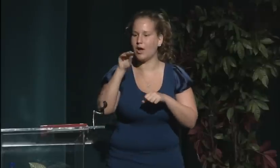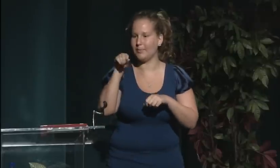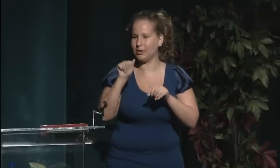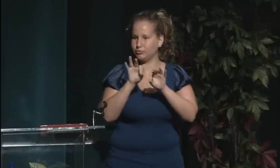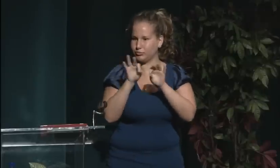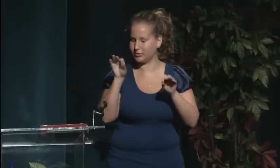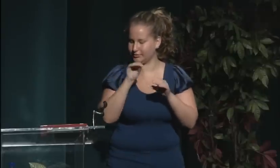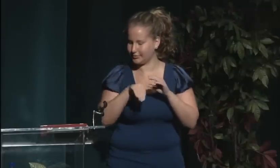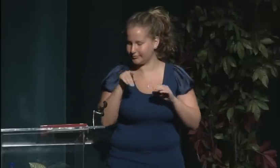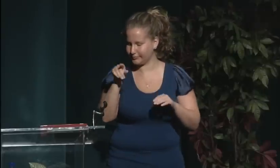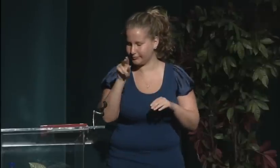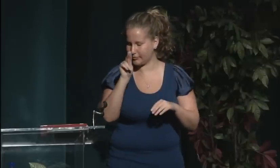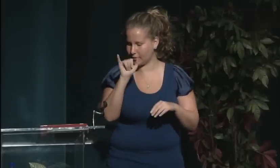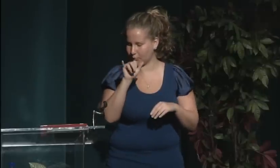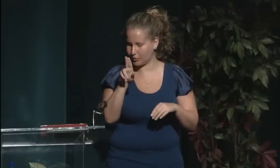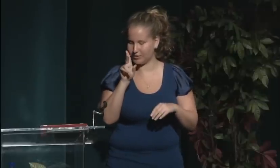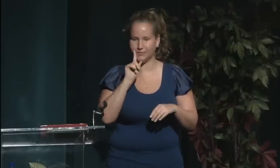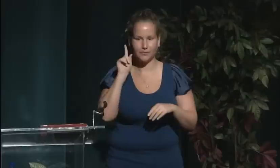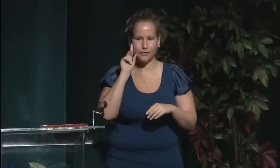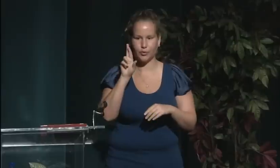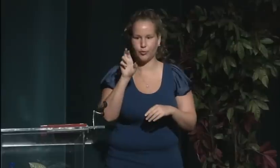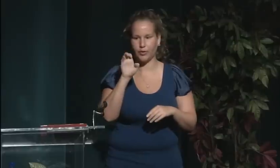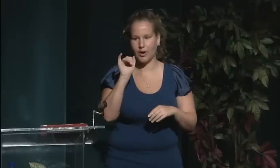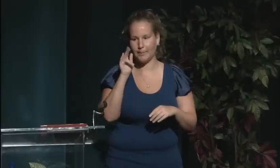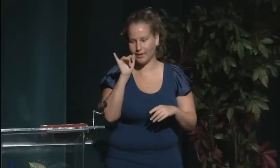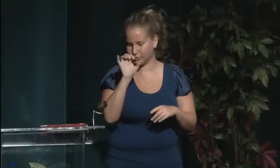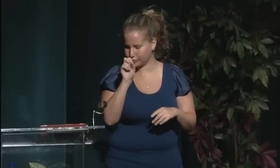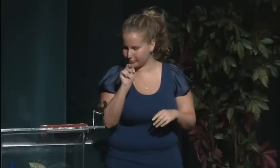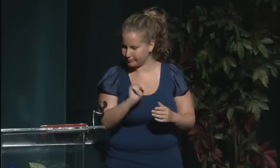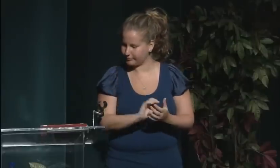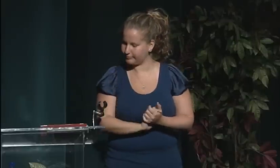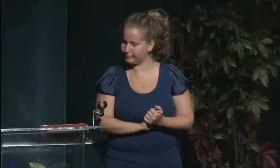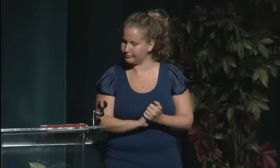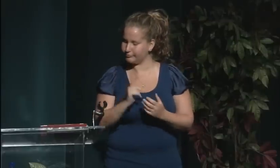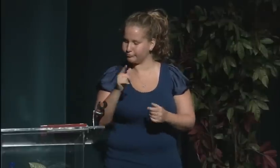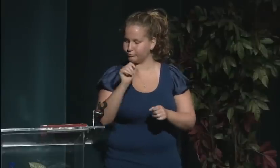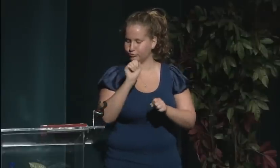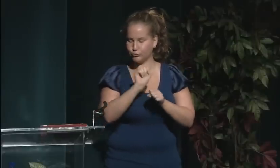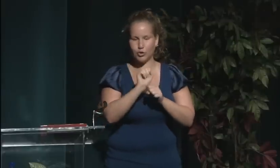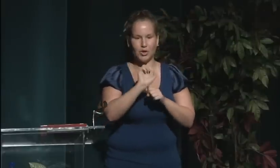Welcome, Jane. We're thrilled to have you. Now I'd like to introduce Jackie Roth,